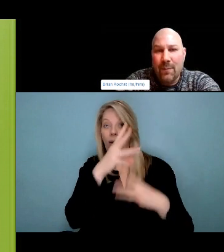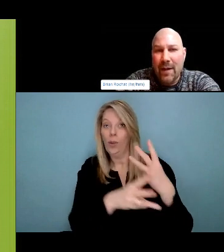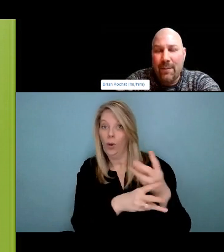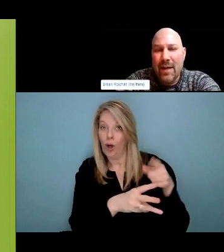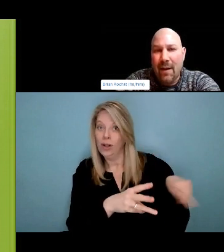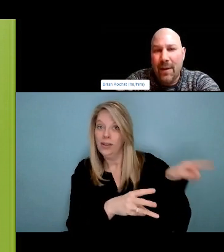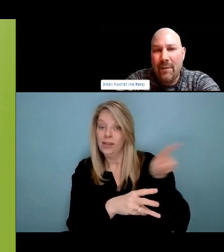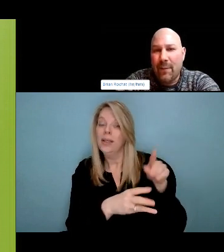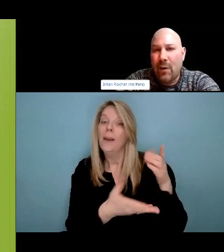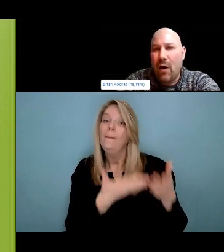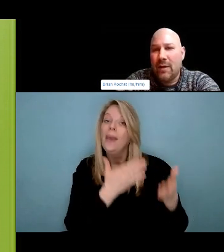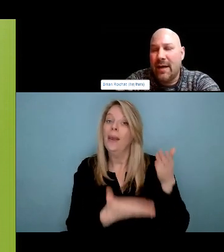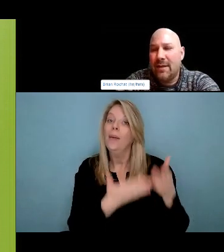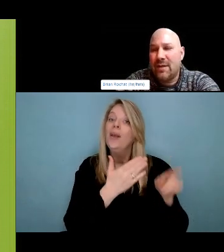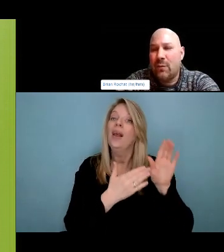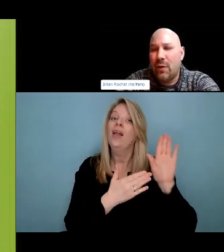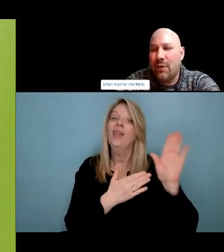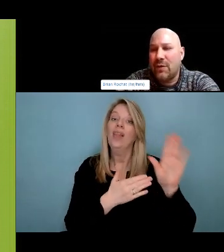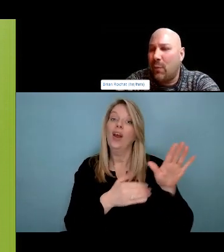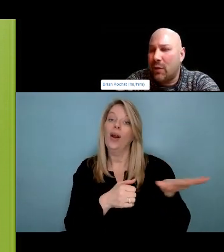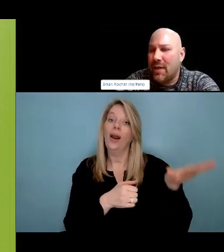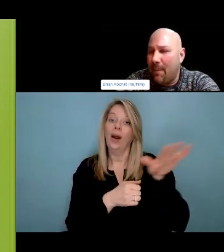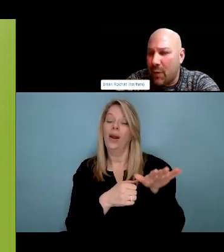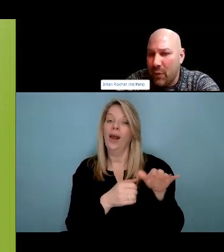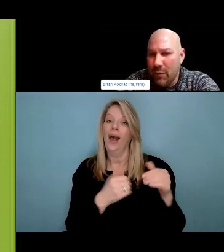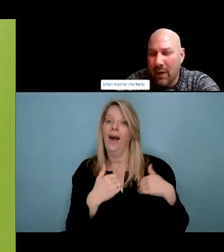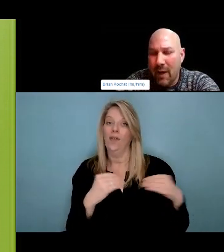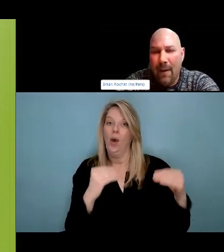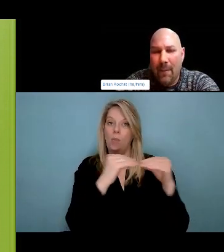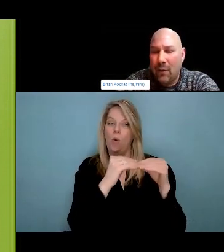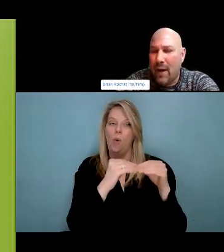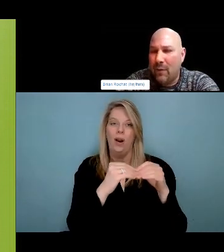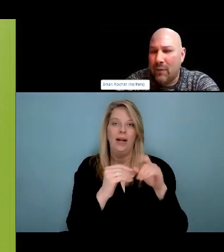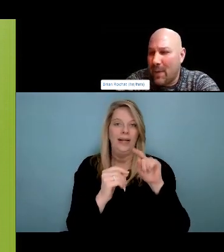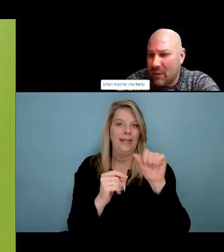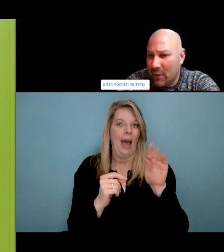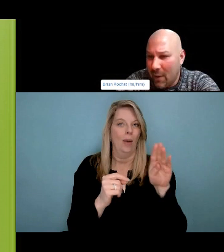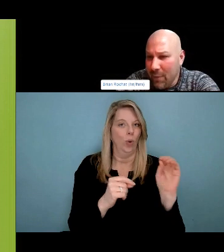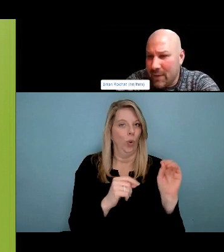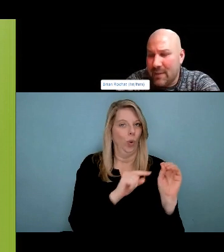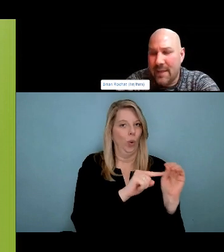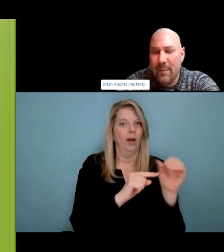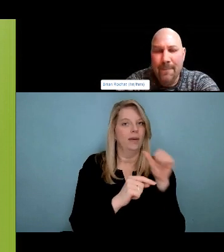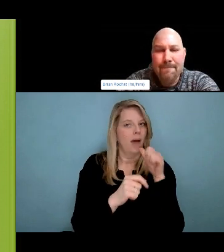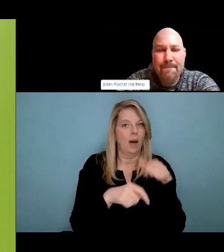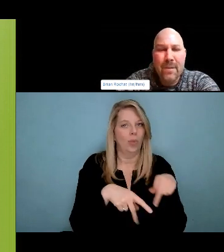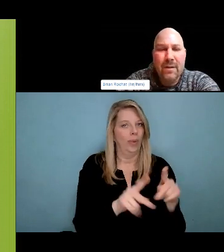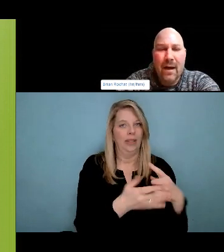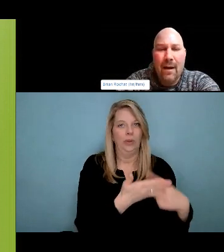If we know that there is a talk to supply, then why would we just provide an opiate alternative